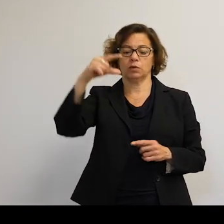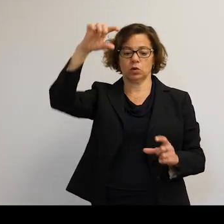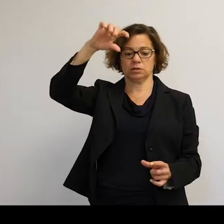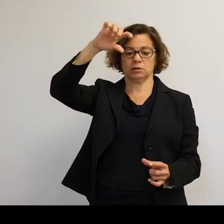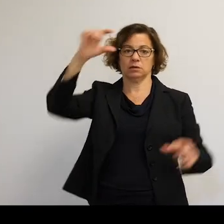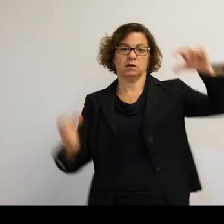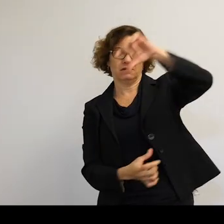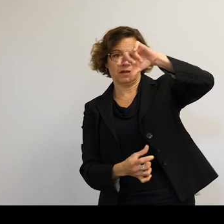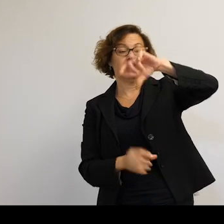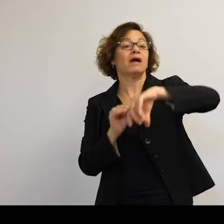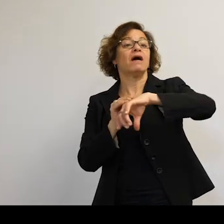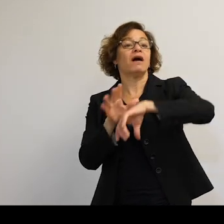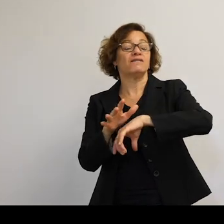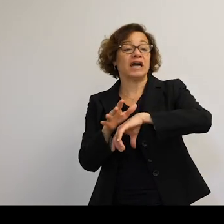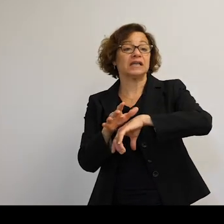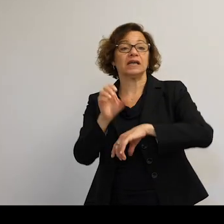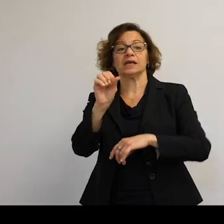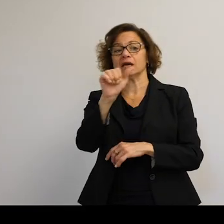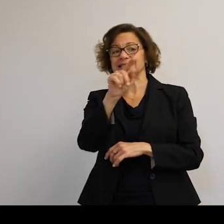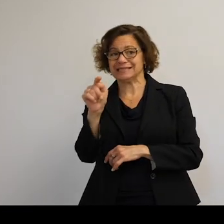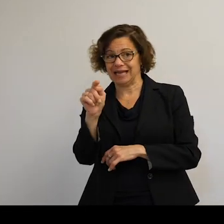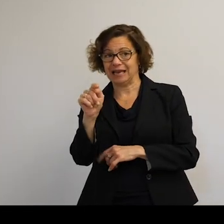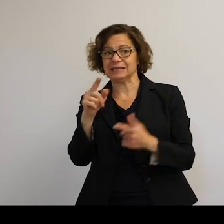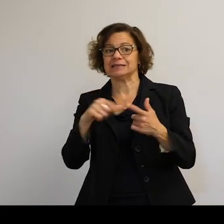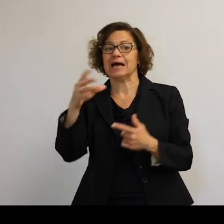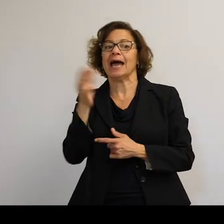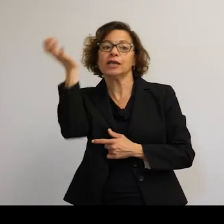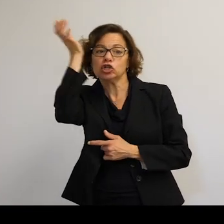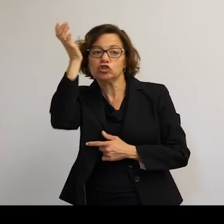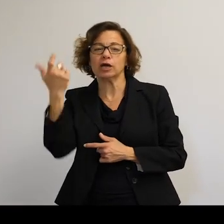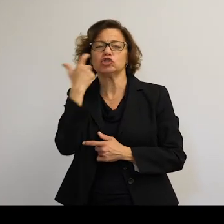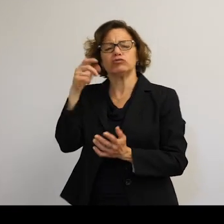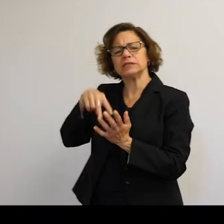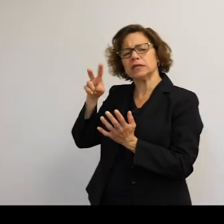And a gentleman just mentioned about trash. I had read something about--